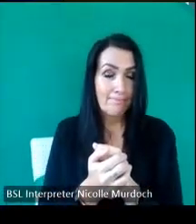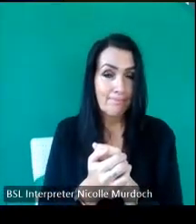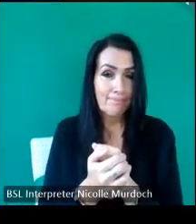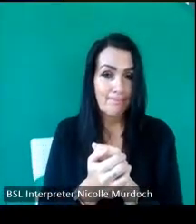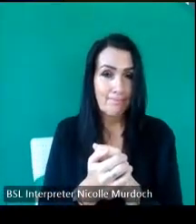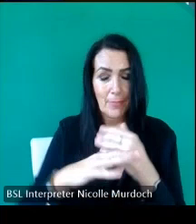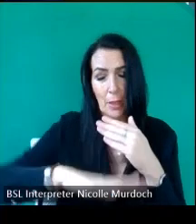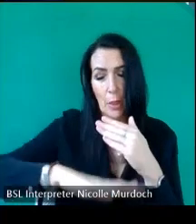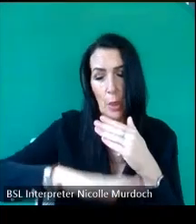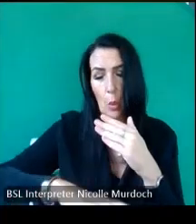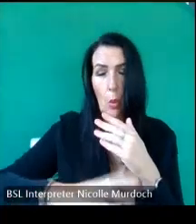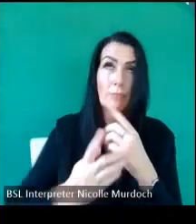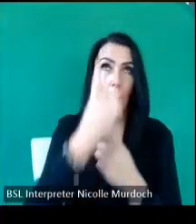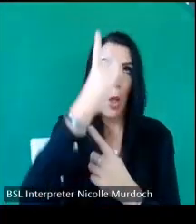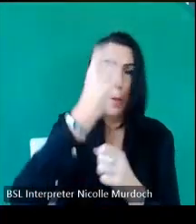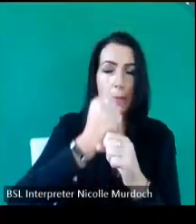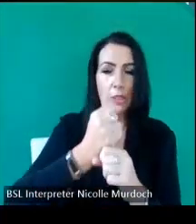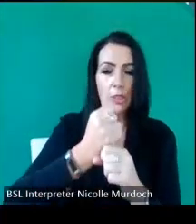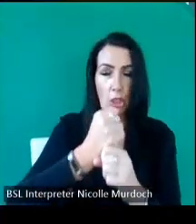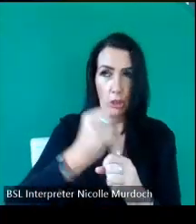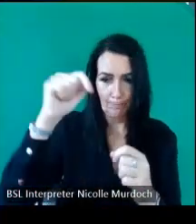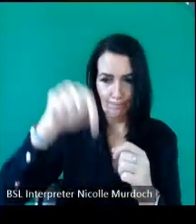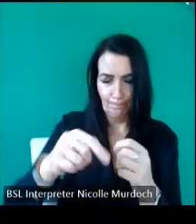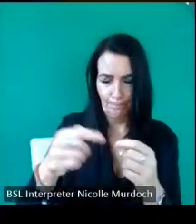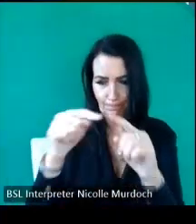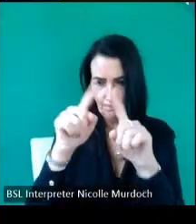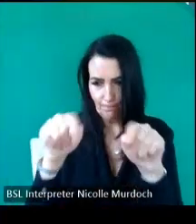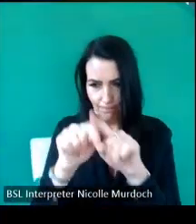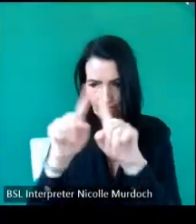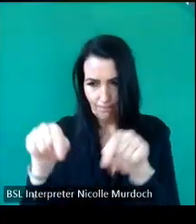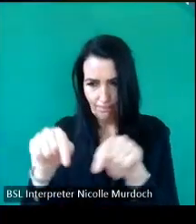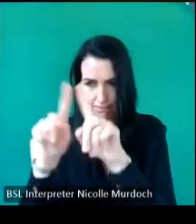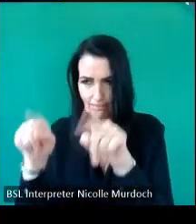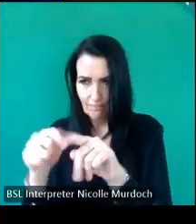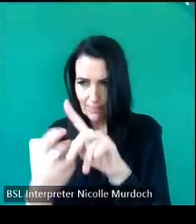the upper church and I'll come back to talk a bit more about those in a minute next slide